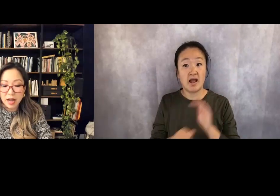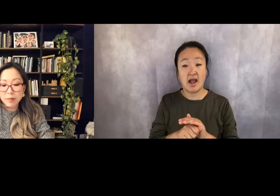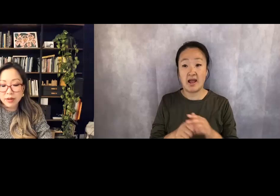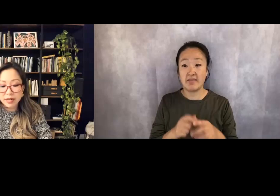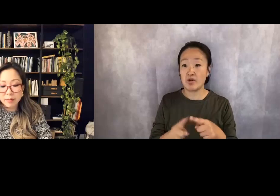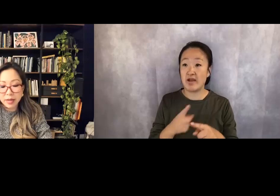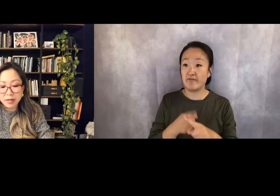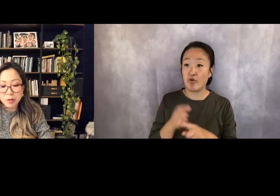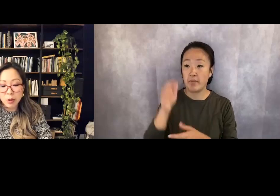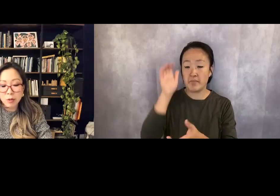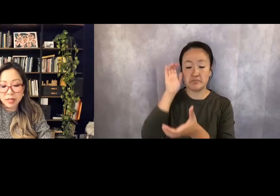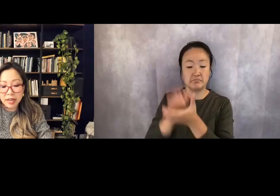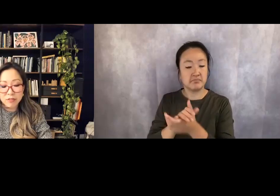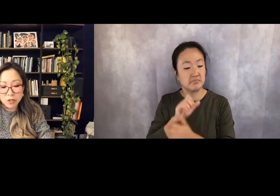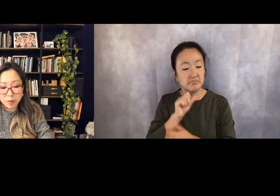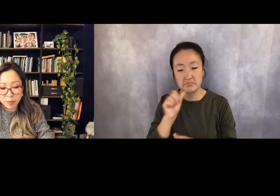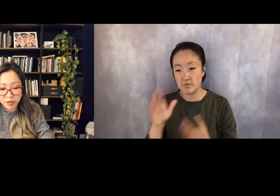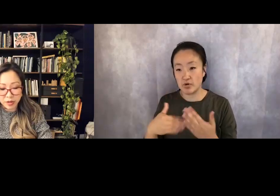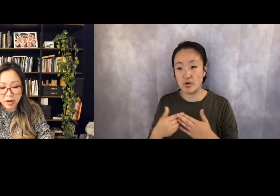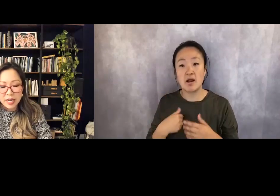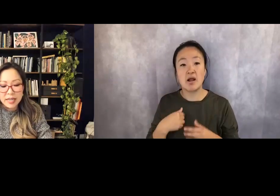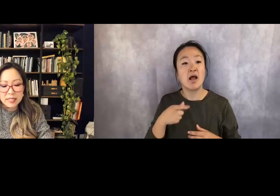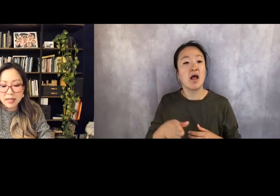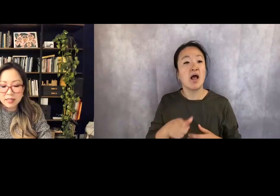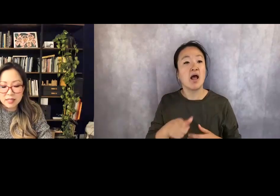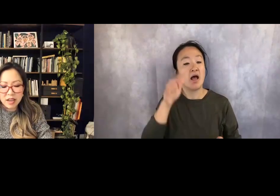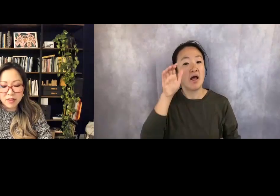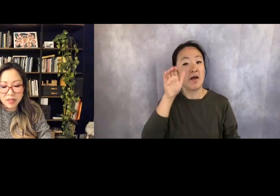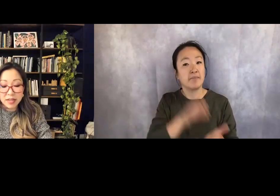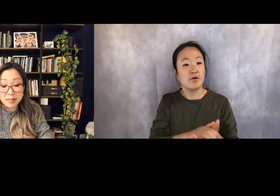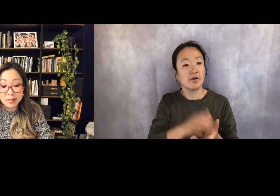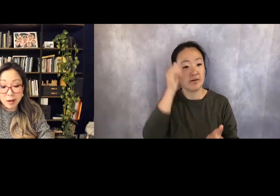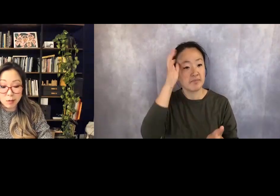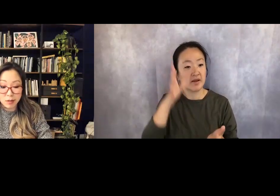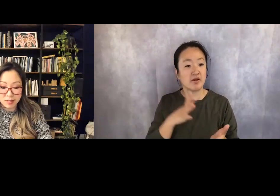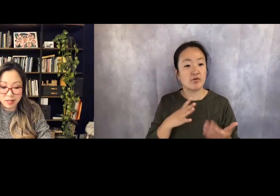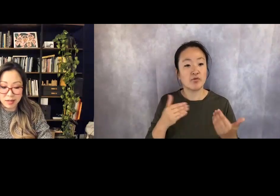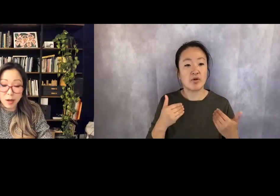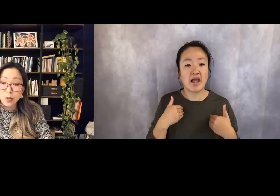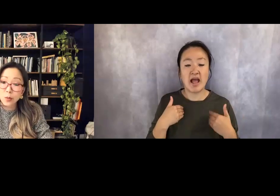I married a man who owns a knife sharpener. He slices everything soundlessly, the way